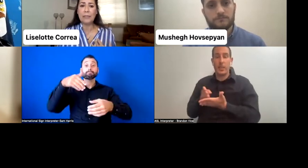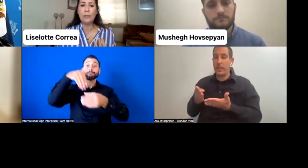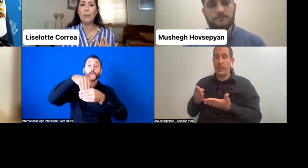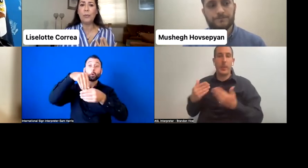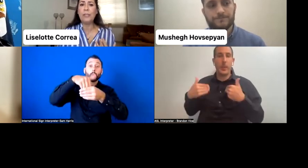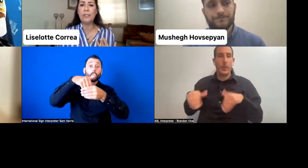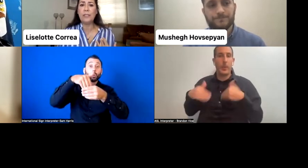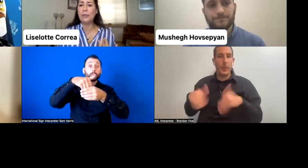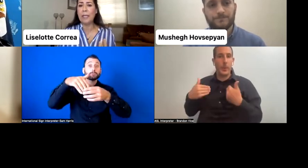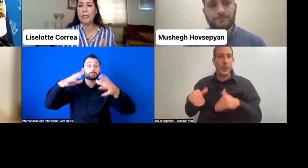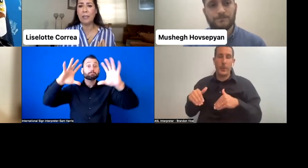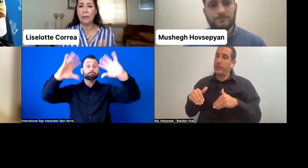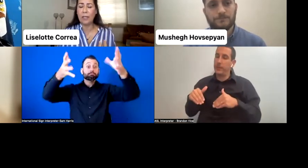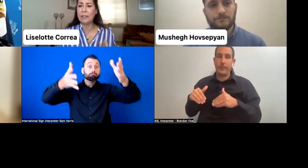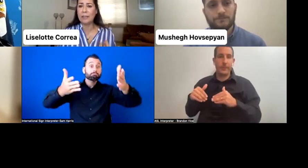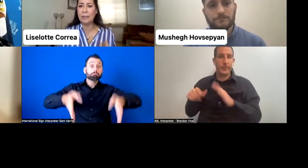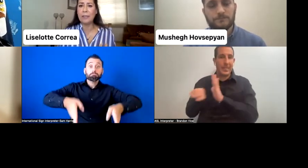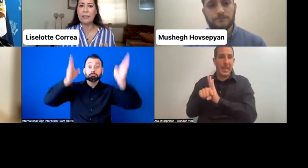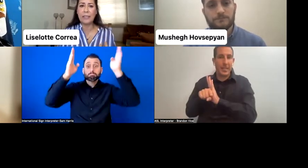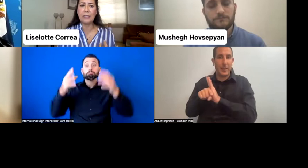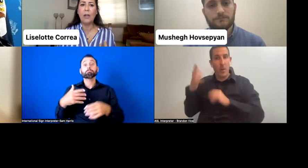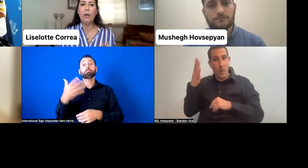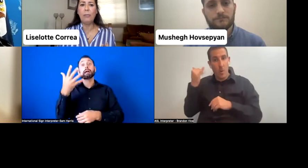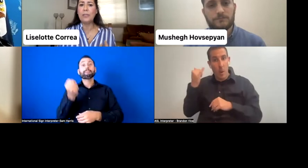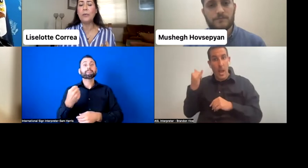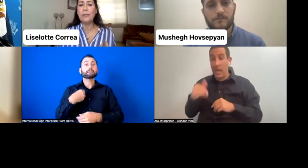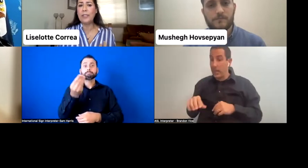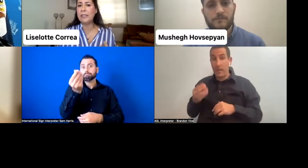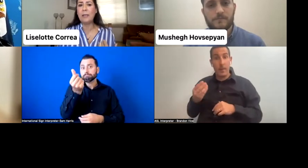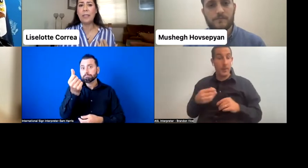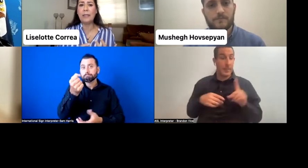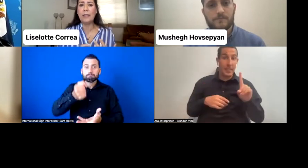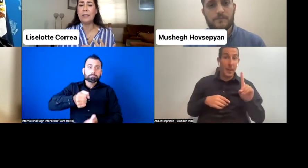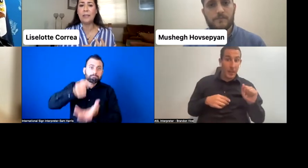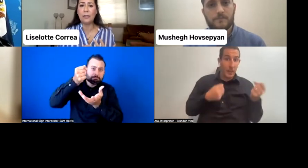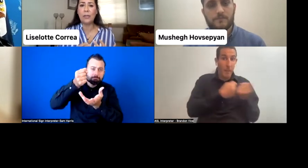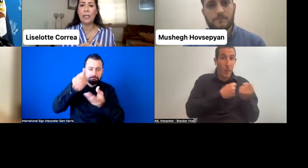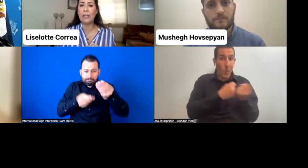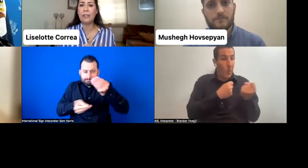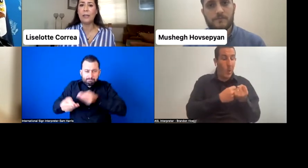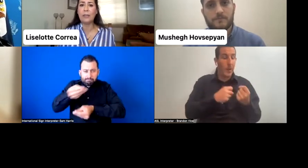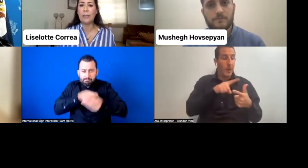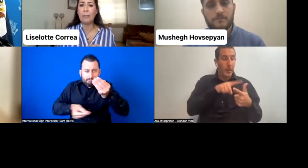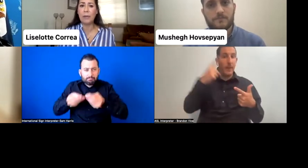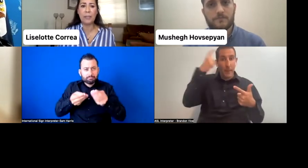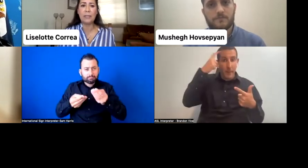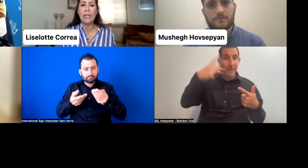to improve decision-making on the accessibility needs of persons with physical, mental, and sensory, and intellectual impairments.